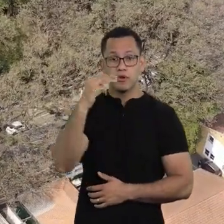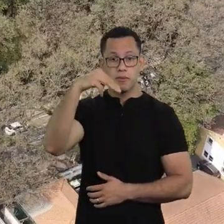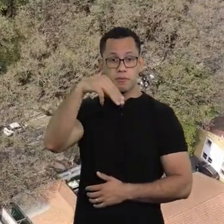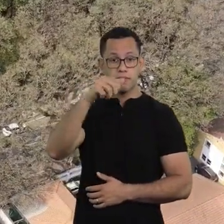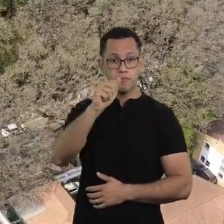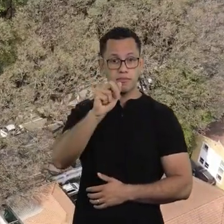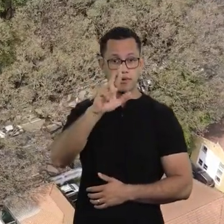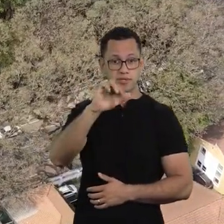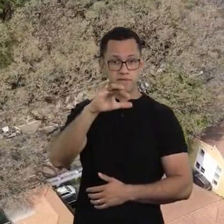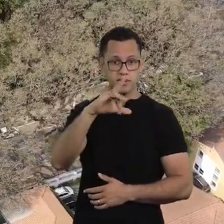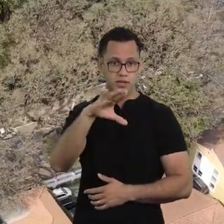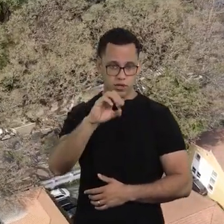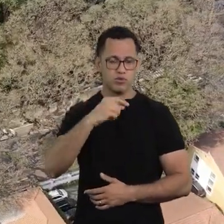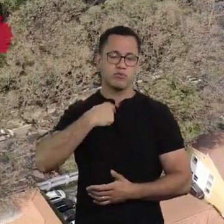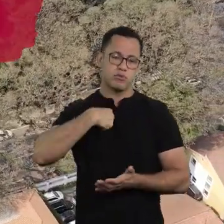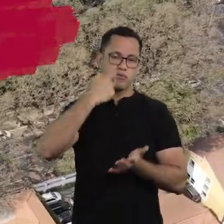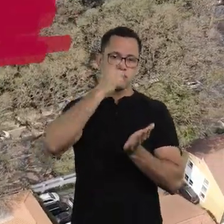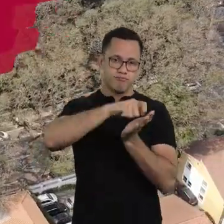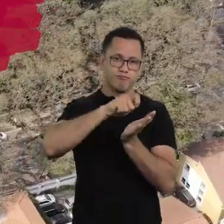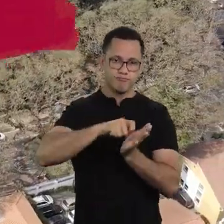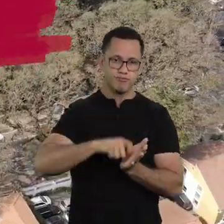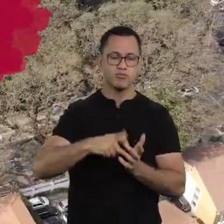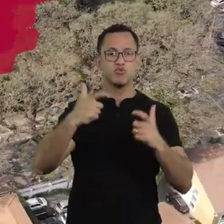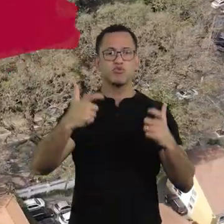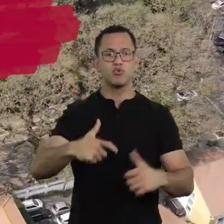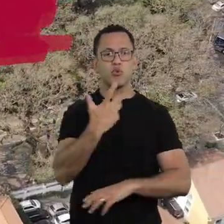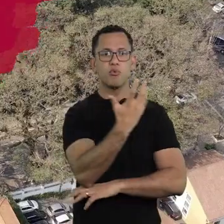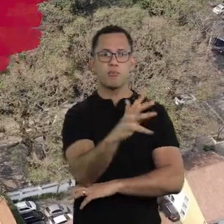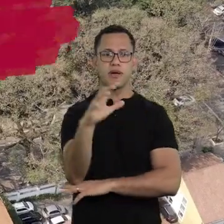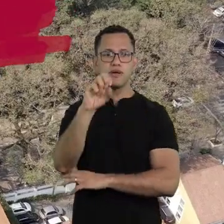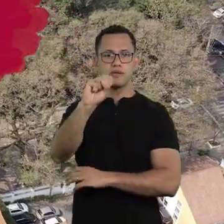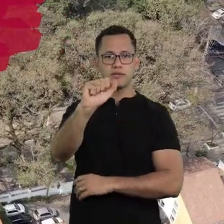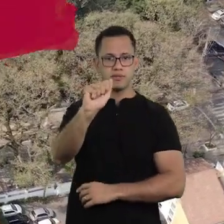Hello, I'm Marcelino Freire, writer, I'm here at Sabesp Square,